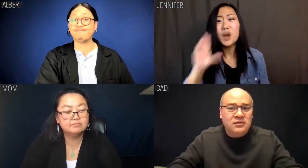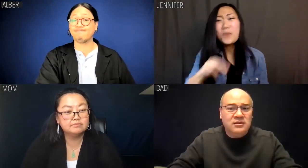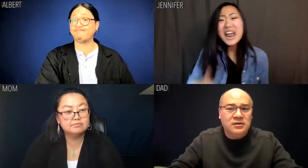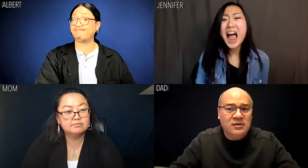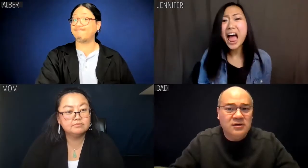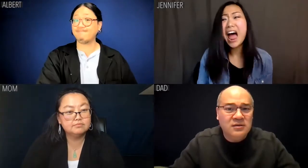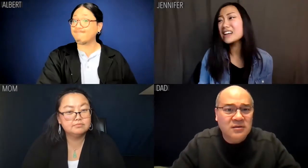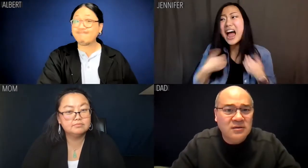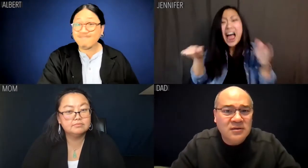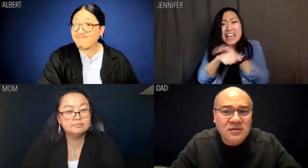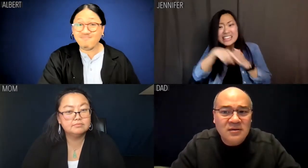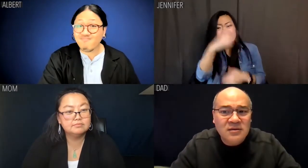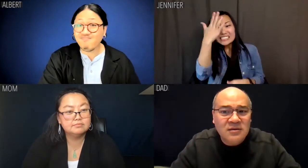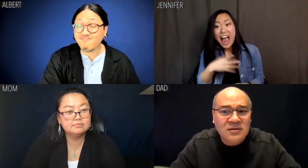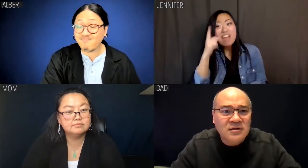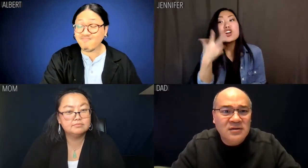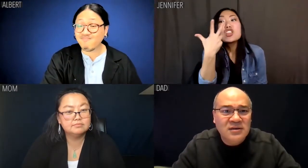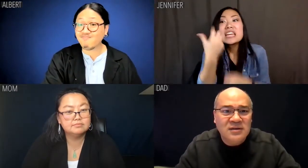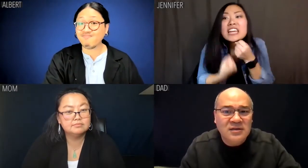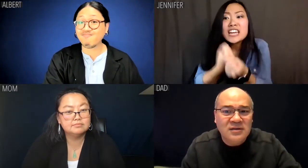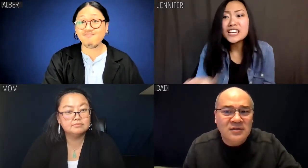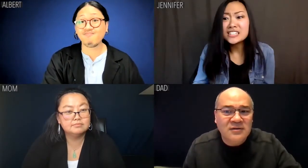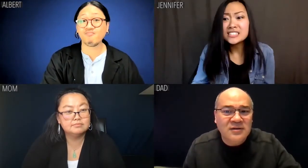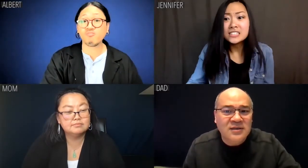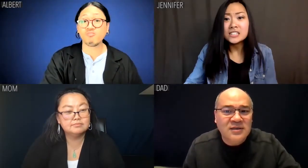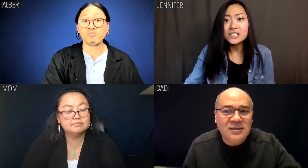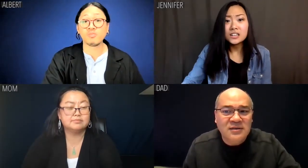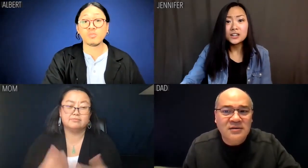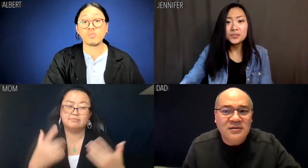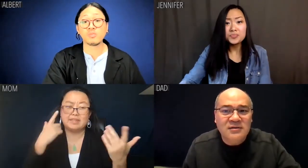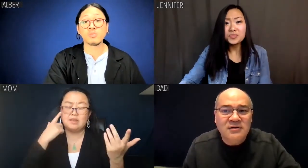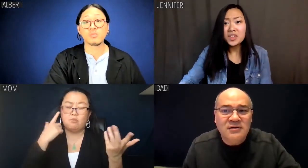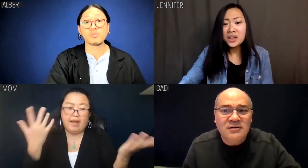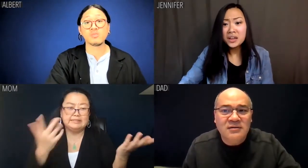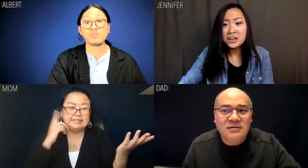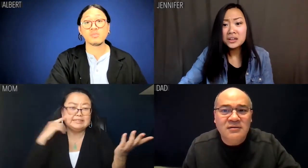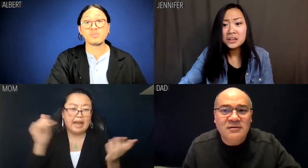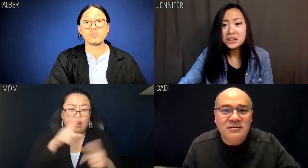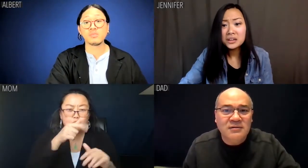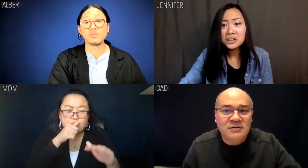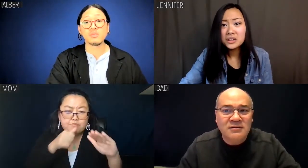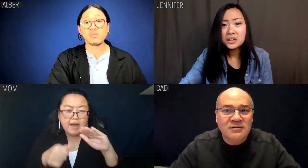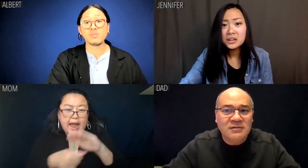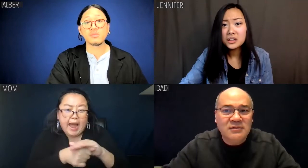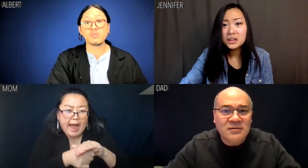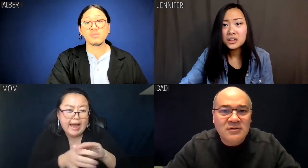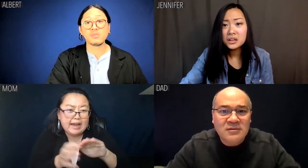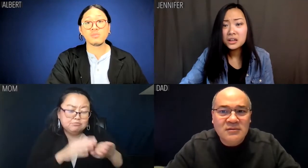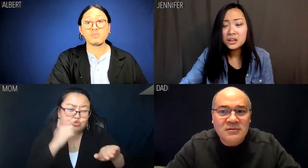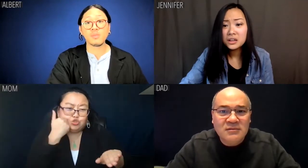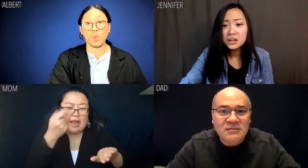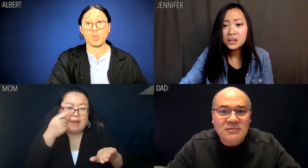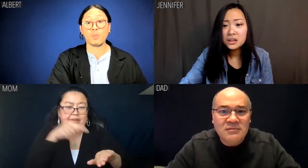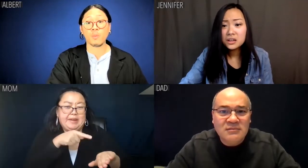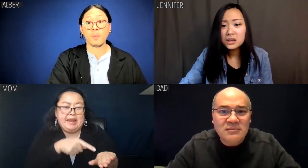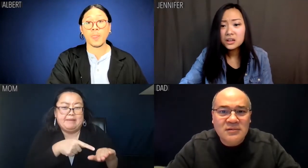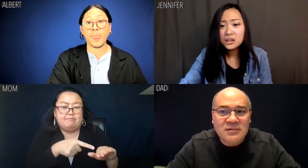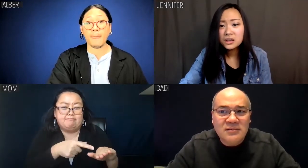Jennifer: No, we're not! I hid this guy for three years! Mom: Well, it sounds like you hid him because you were ashamed of him.